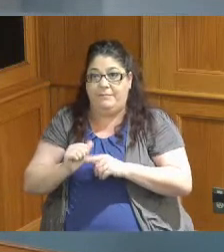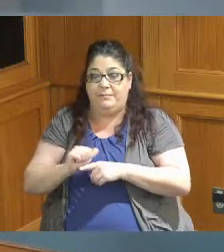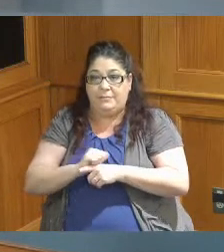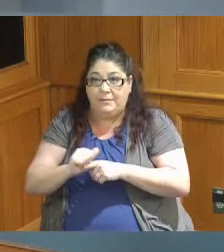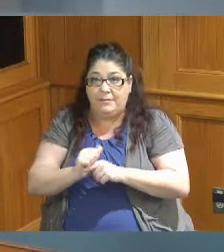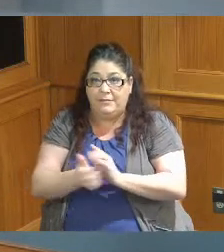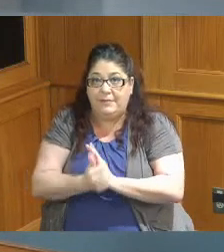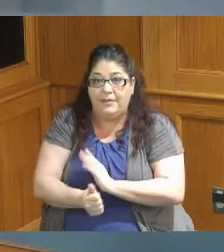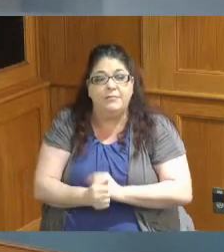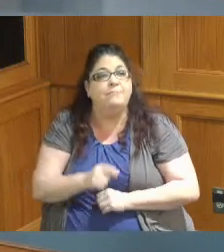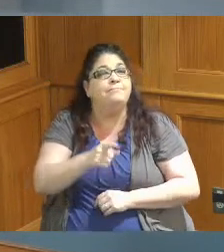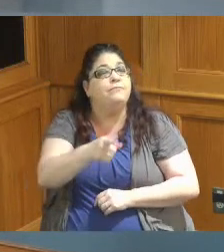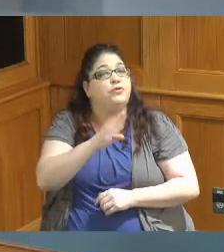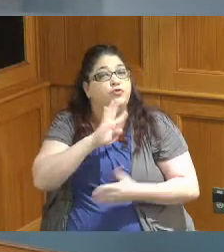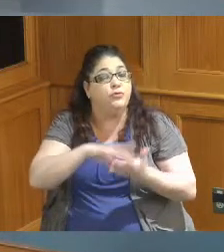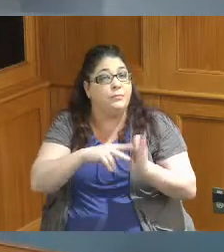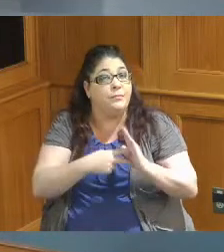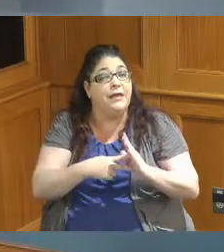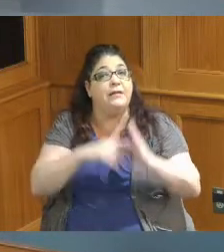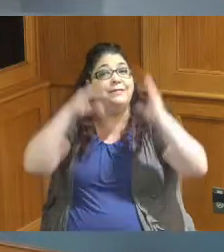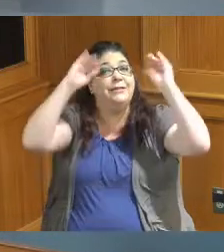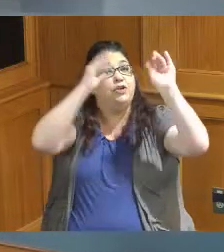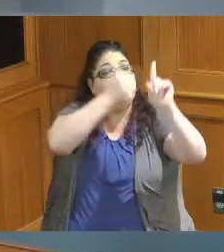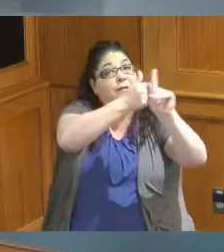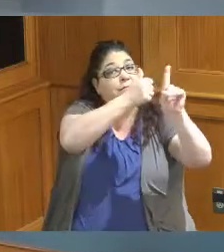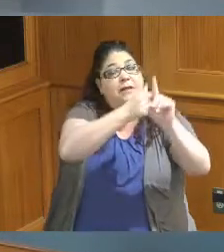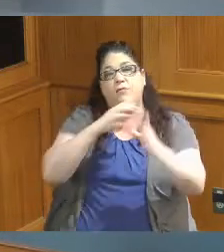absolutely are you talking about the teachers or the students themselves the students themselves